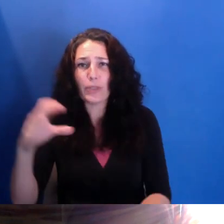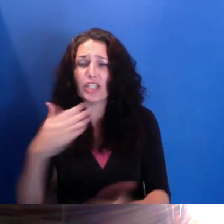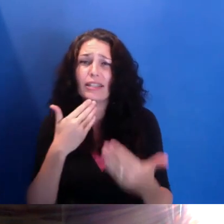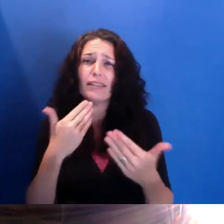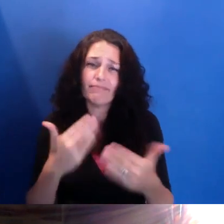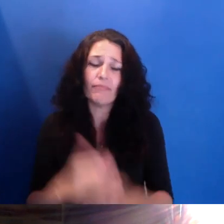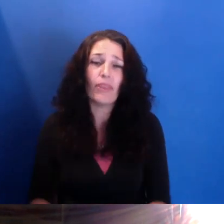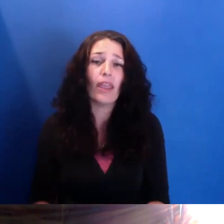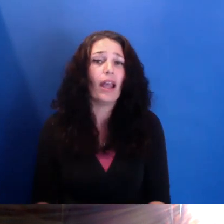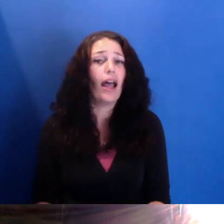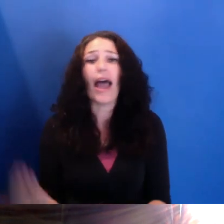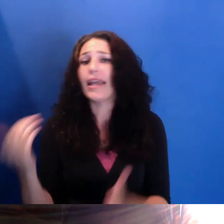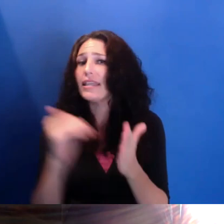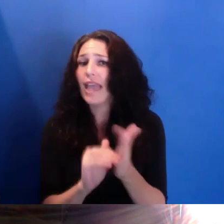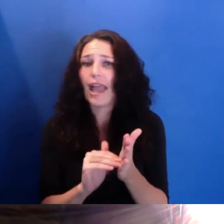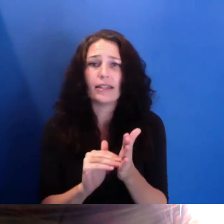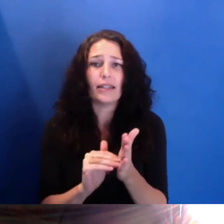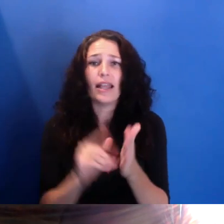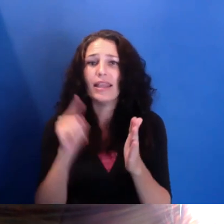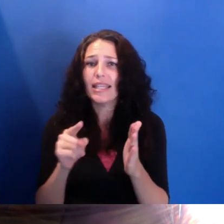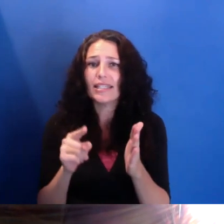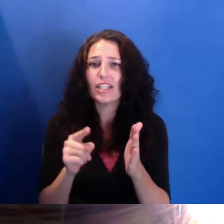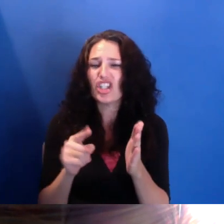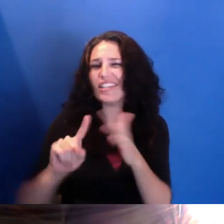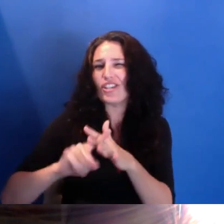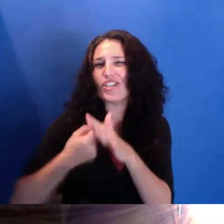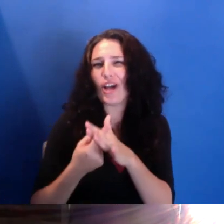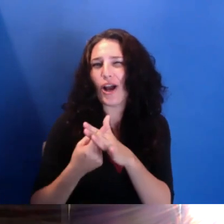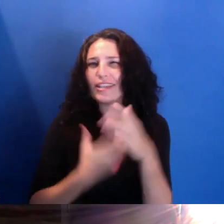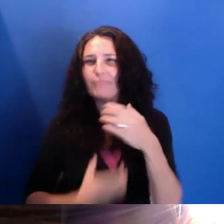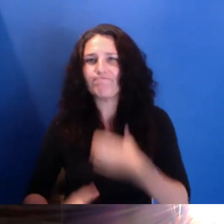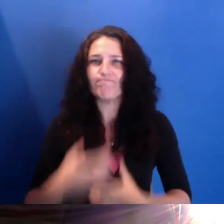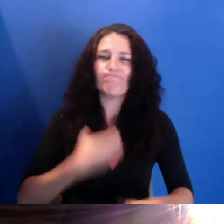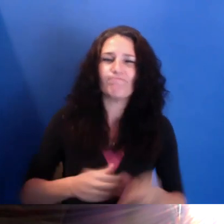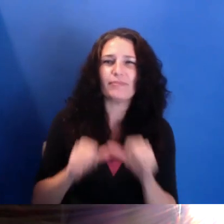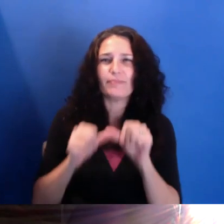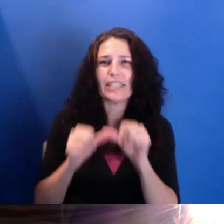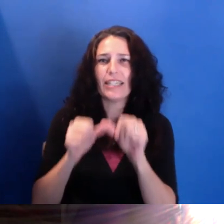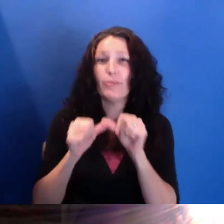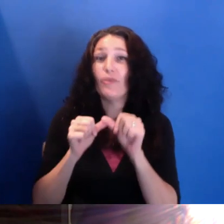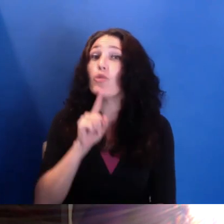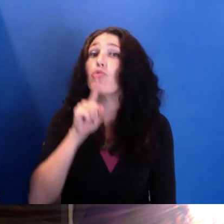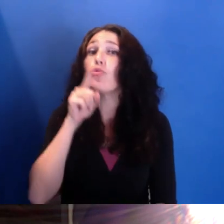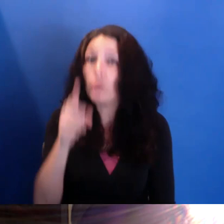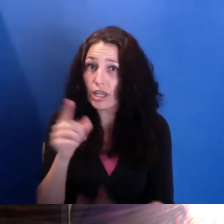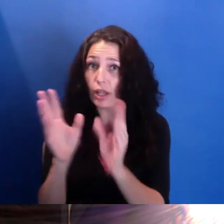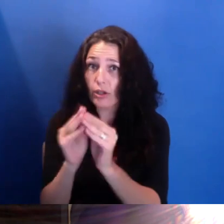are meant to whet everyone's appetites for Getting Real, the conference at the end of this month. So if you're interested in joining us then,